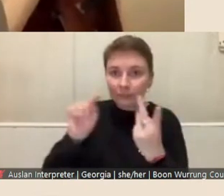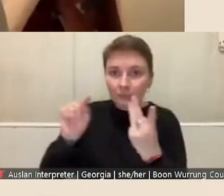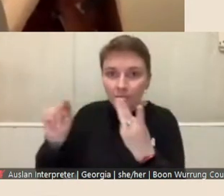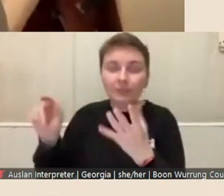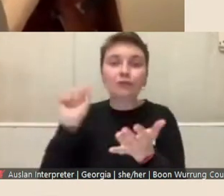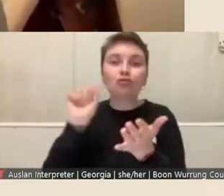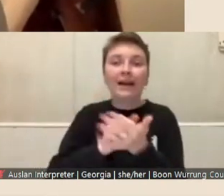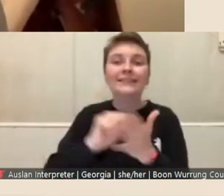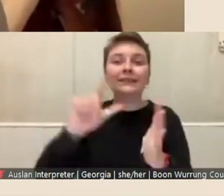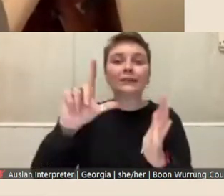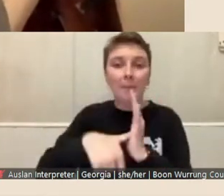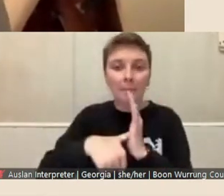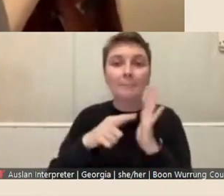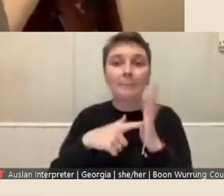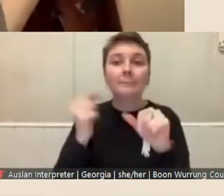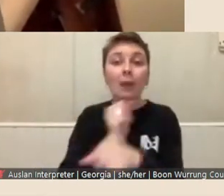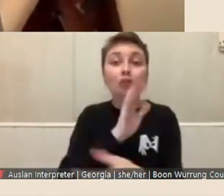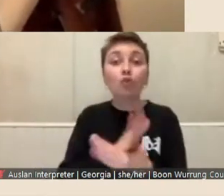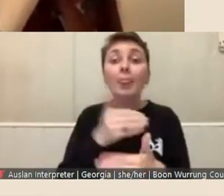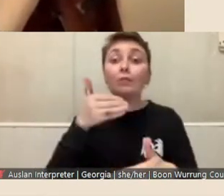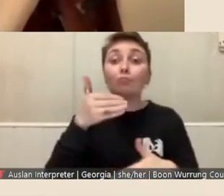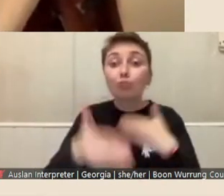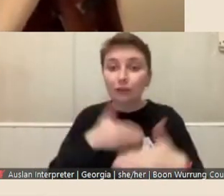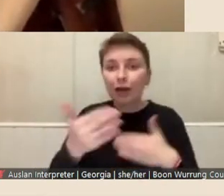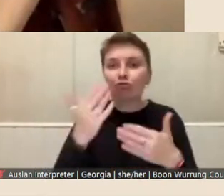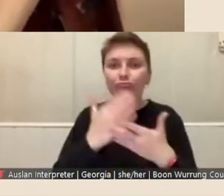that that process is really equitable and robust.